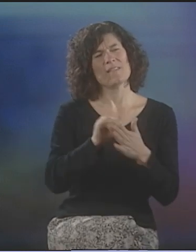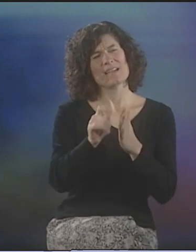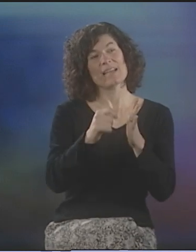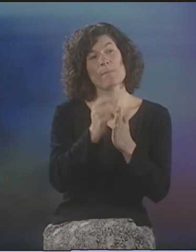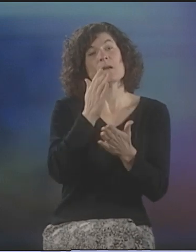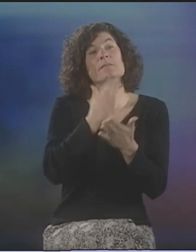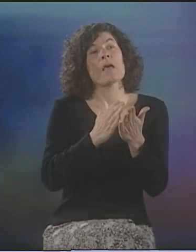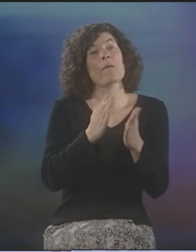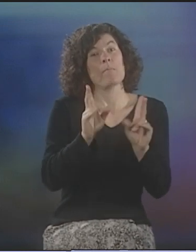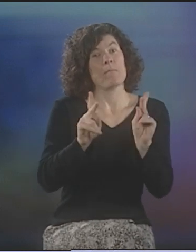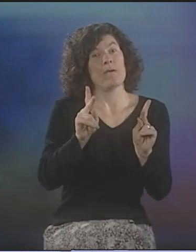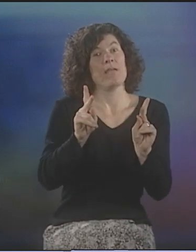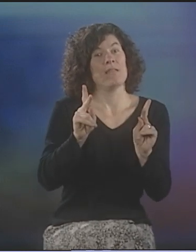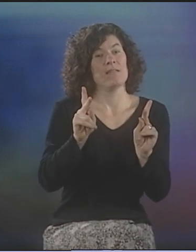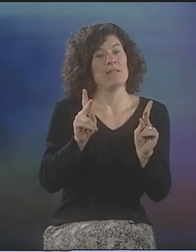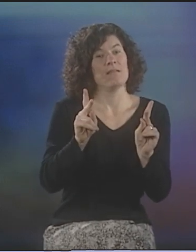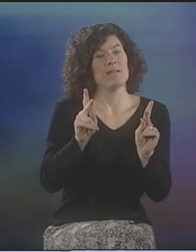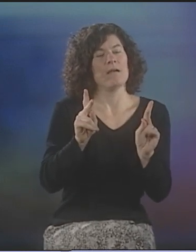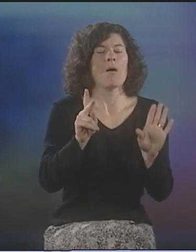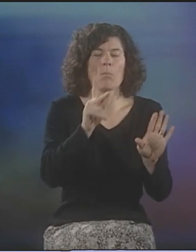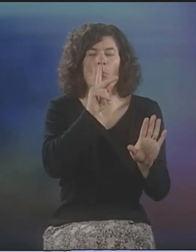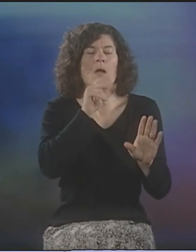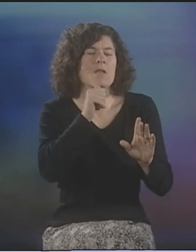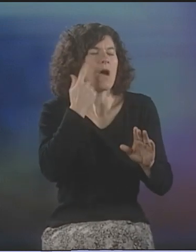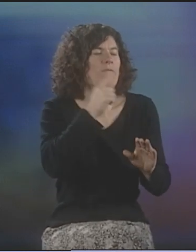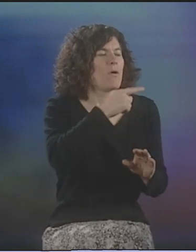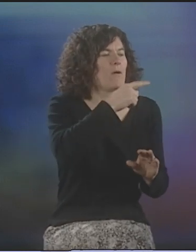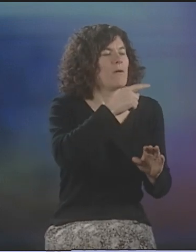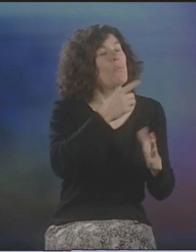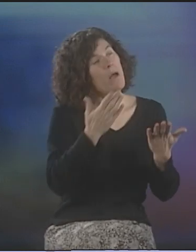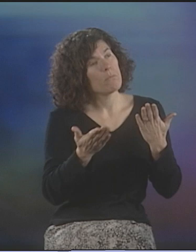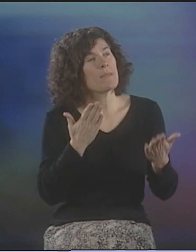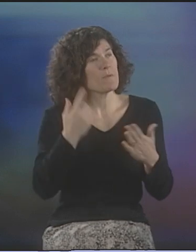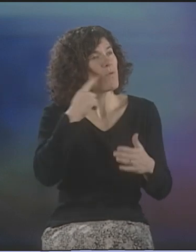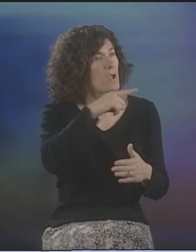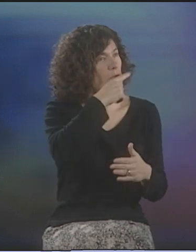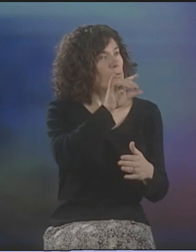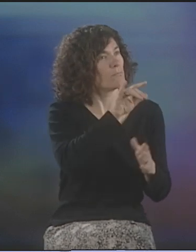THERE WERE SOME PEOPLE-- WELL, PROBABLY FOR THE HEARING POETS